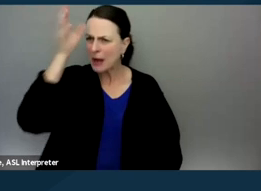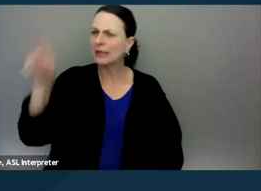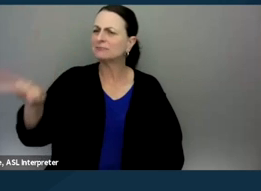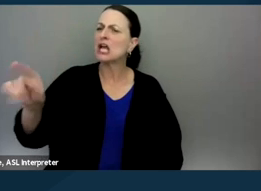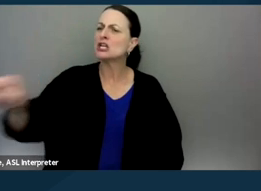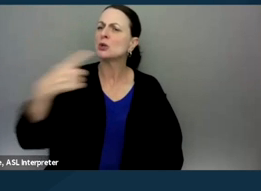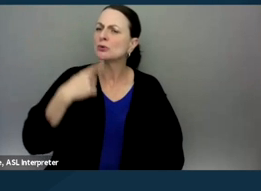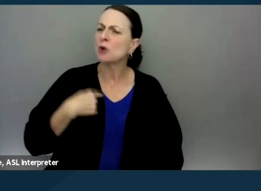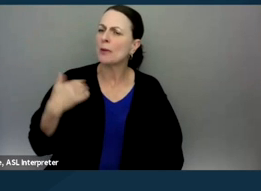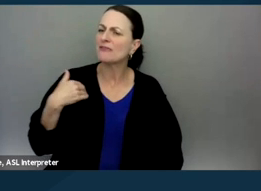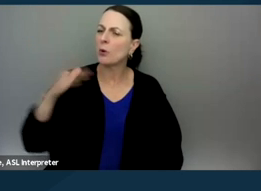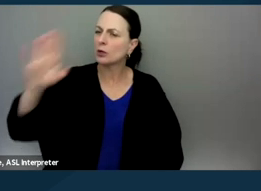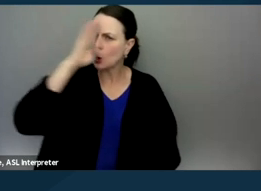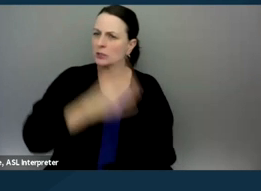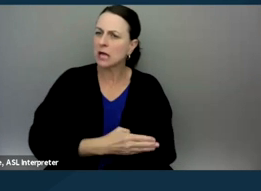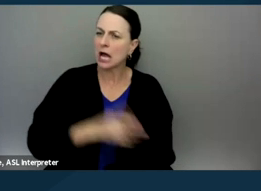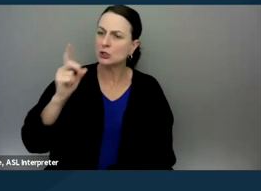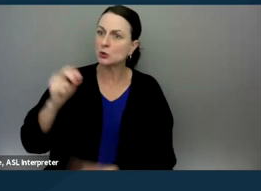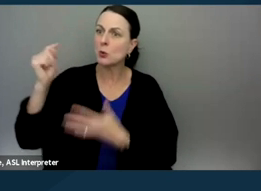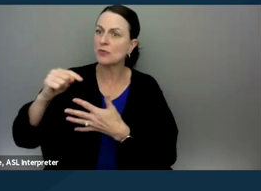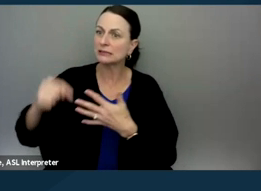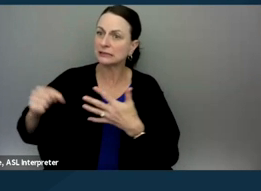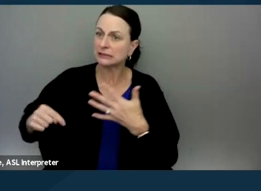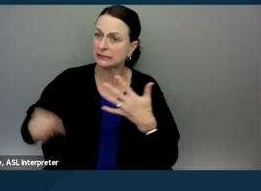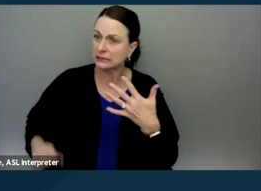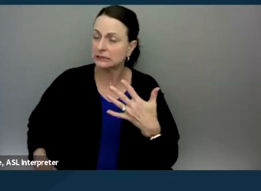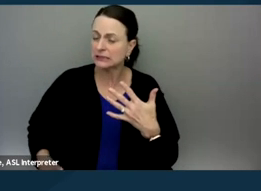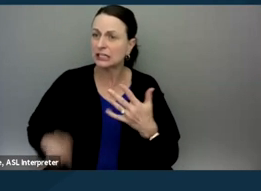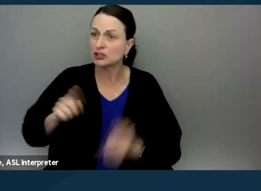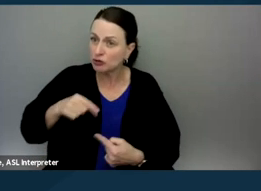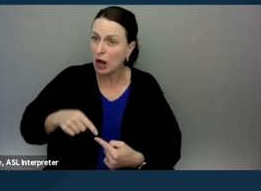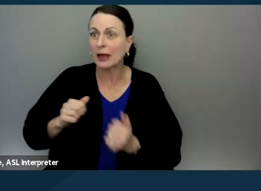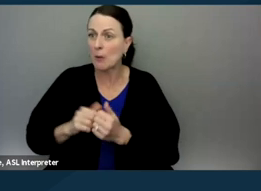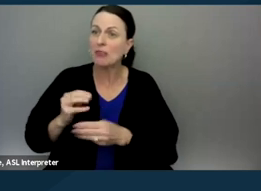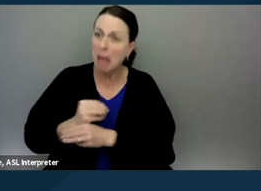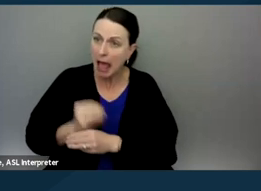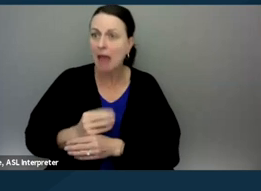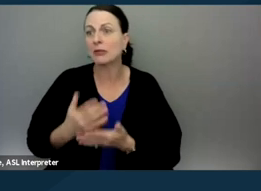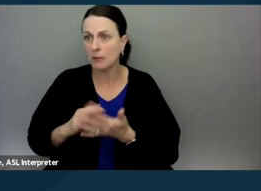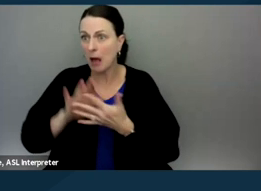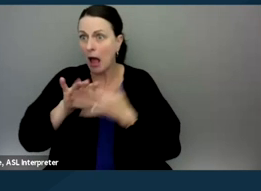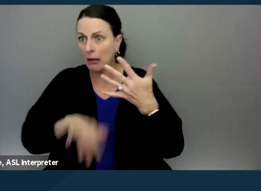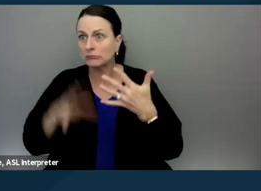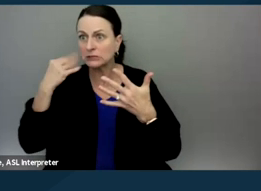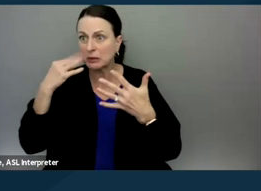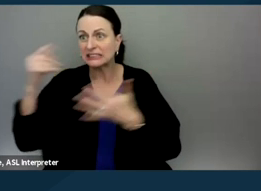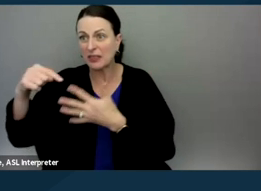your son was doing X, Y, and Z and you know, struggling with math, correct?"